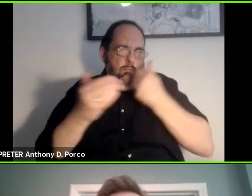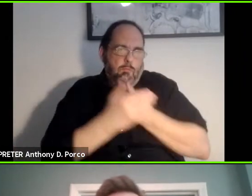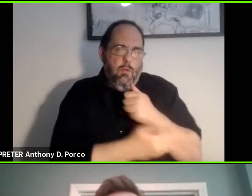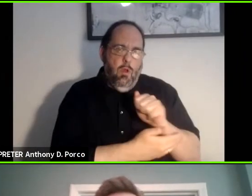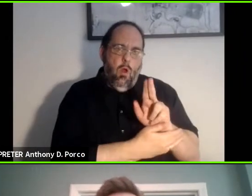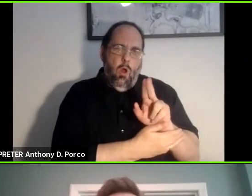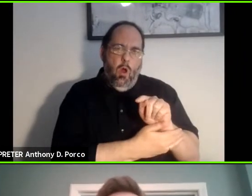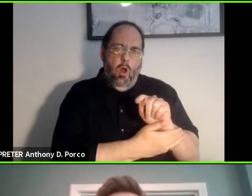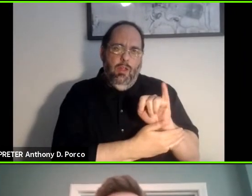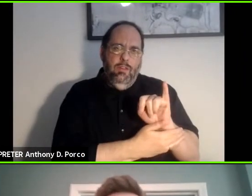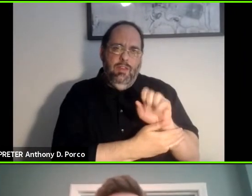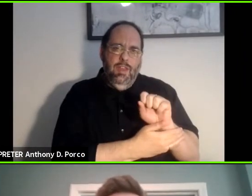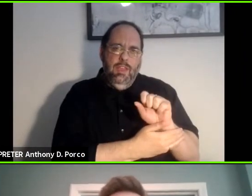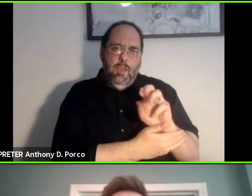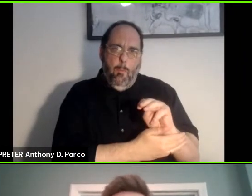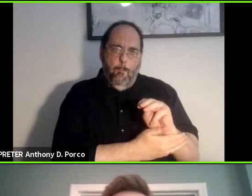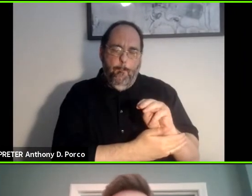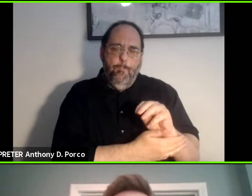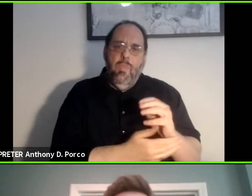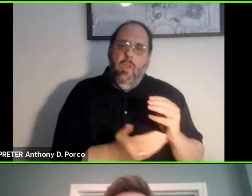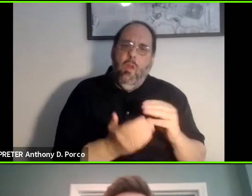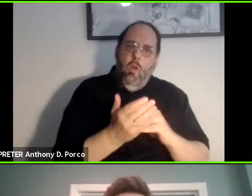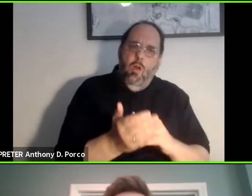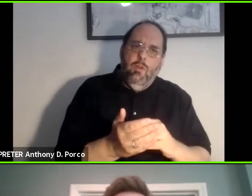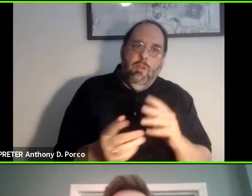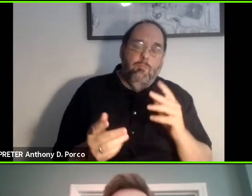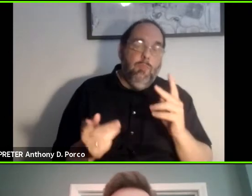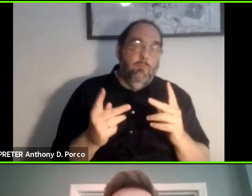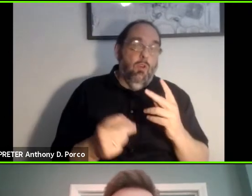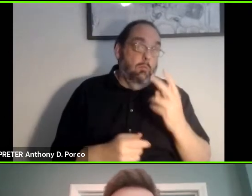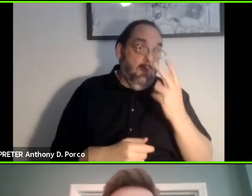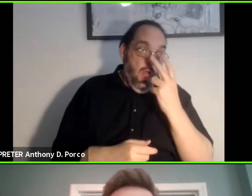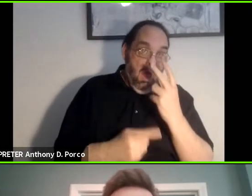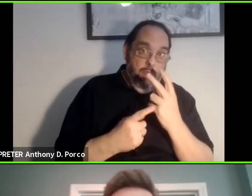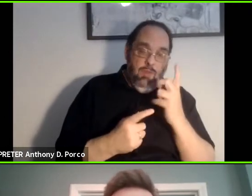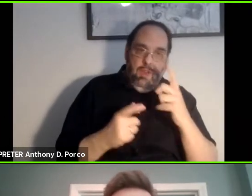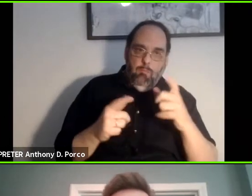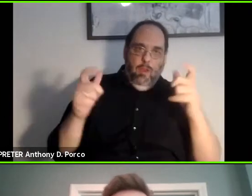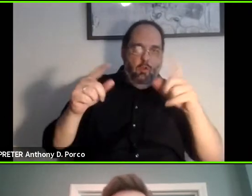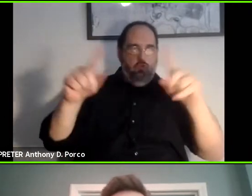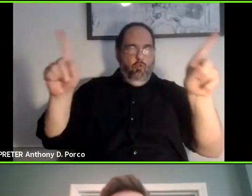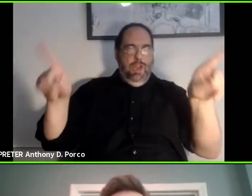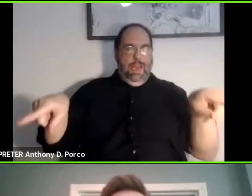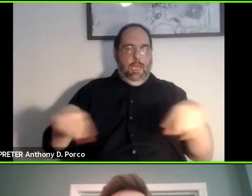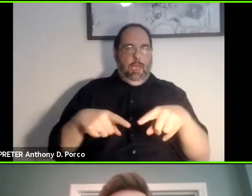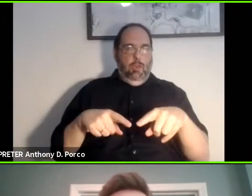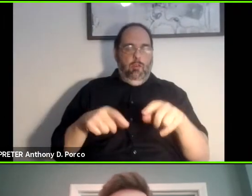the cross-over there is people who are blind they need a larger screen so they can see what the text